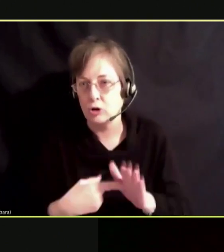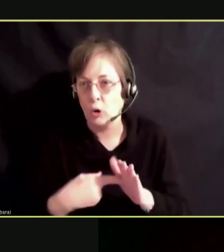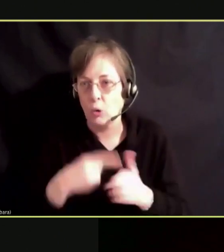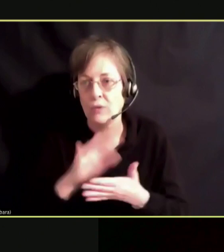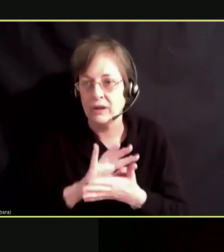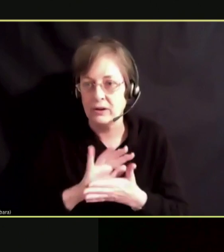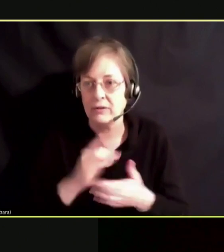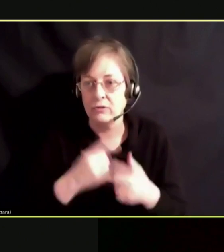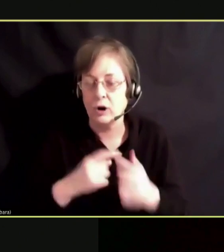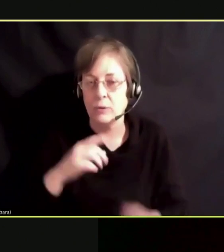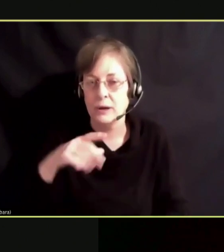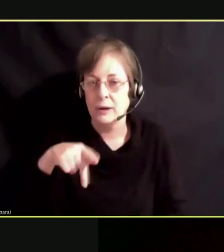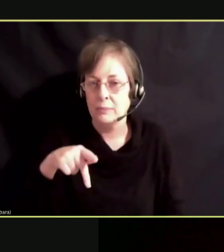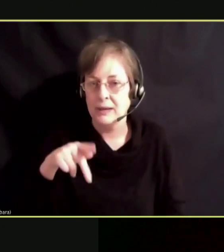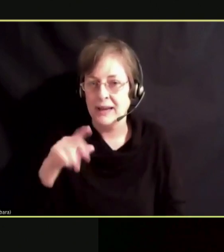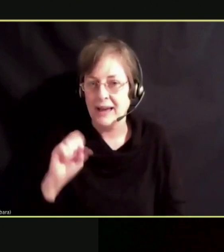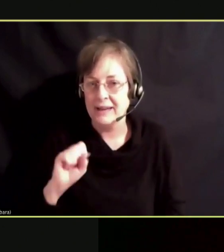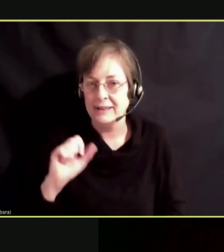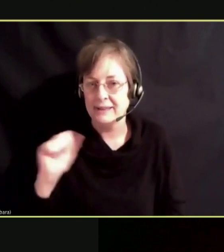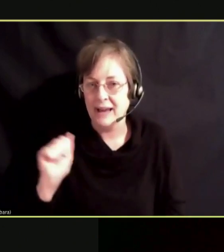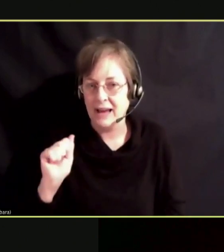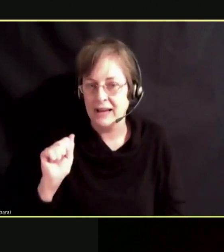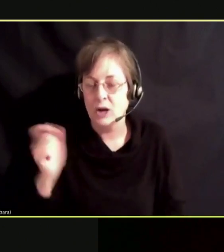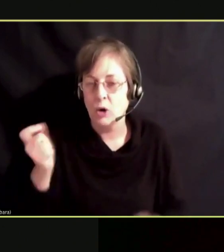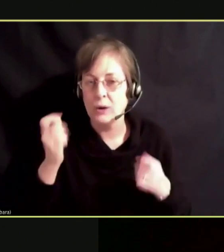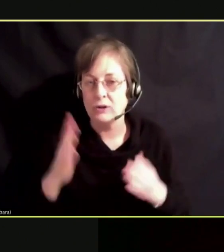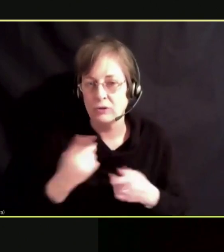PSA WINNERS FROM LAST SCHOOL YEAR.